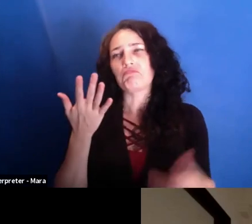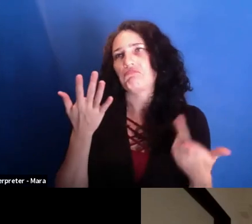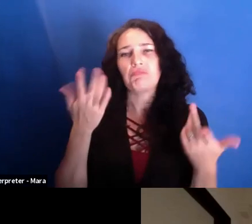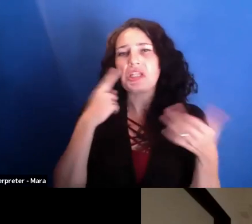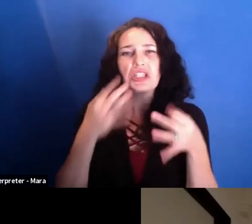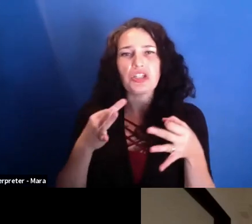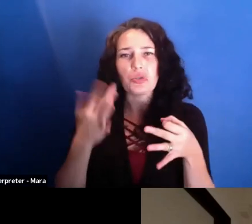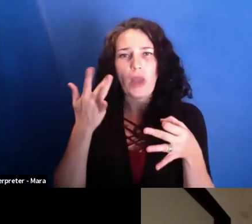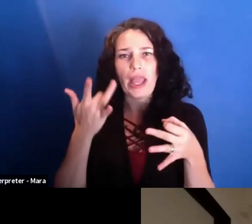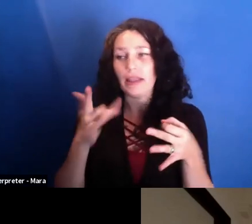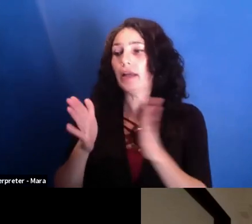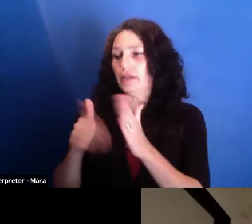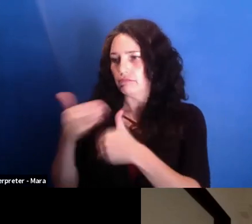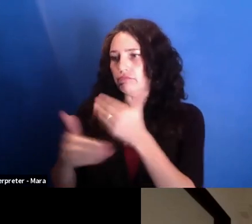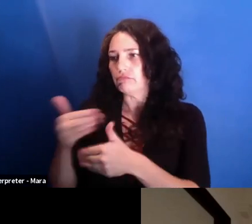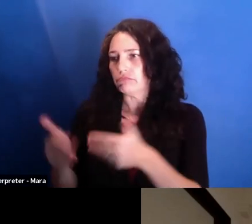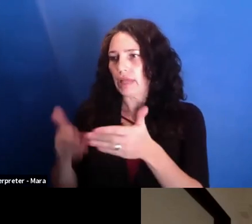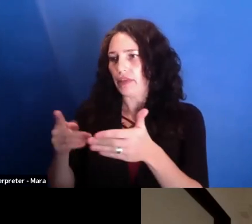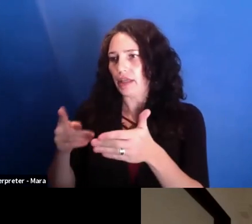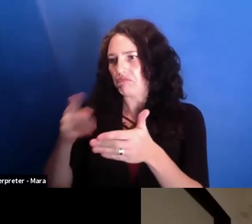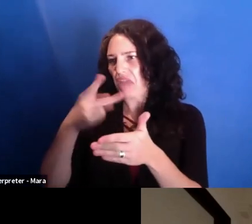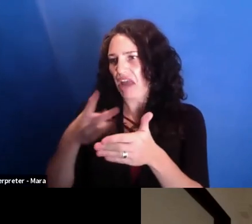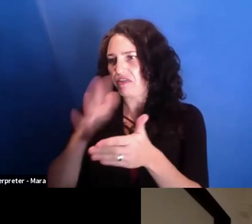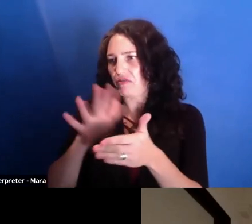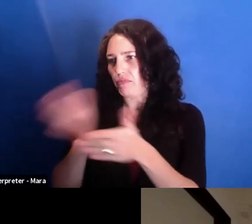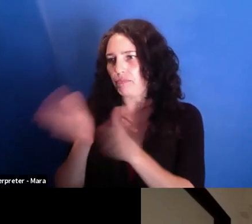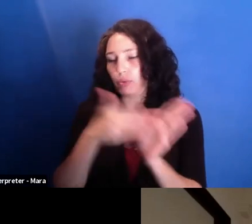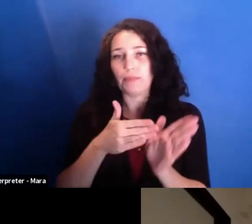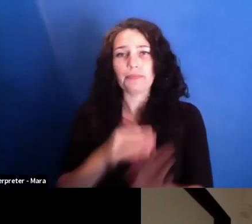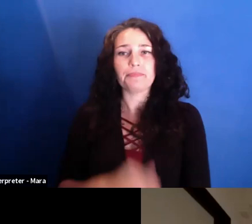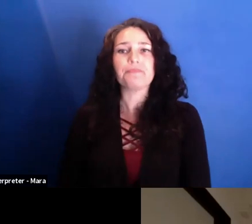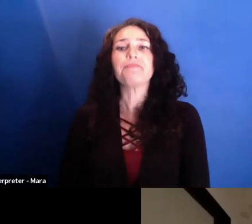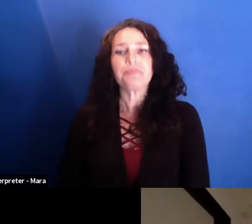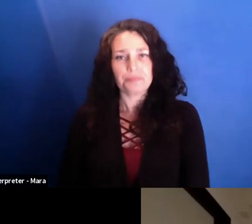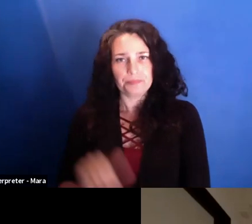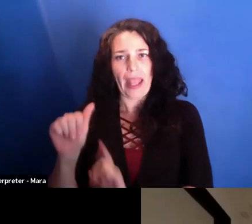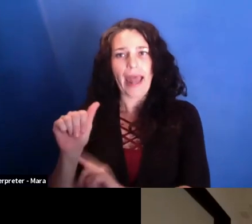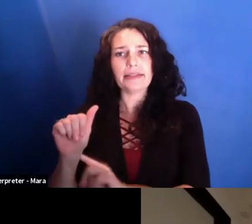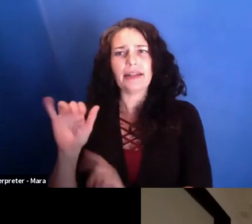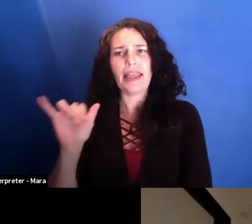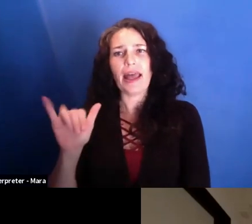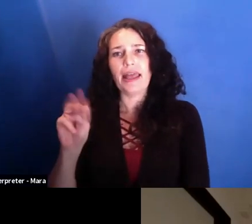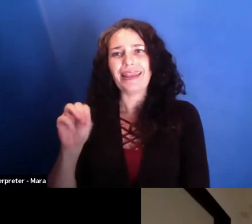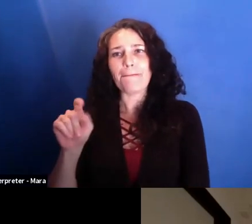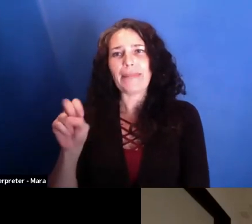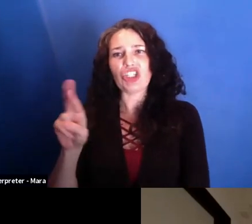Yeah, so, I mean, the minister that the journalists, through their investigation, wrote down,